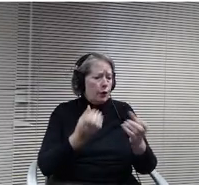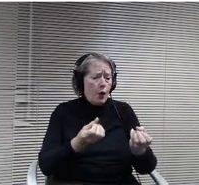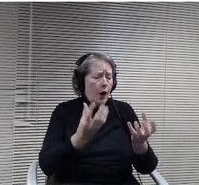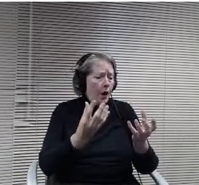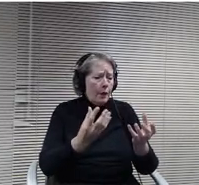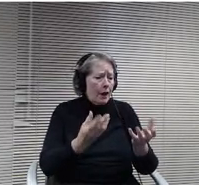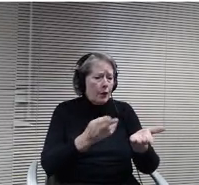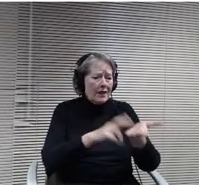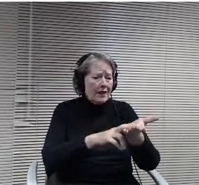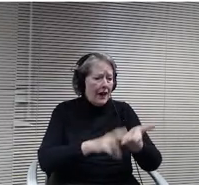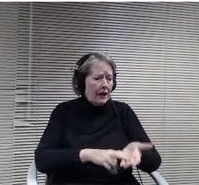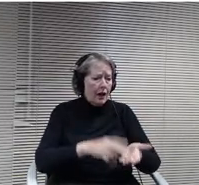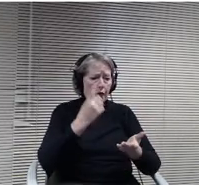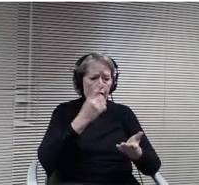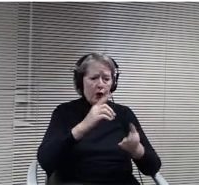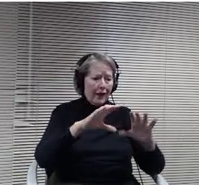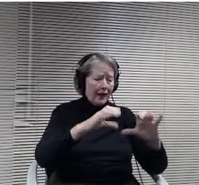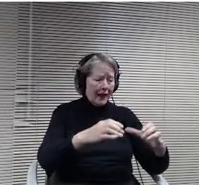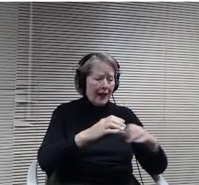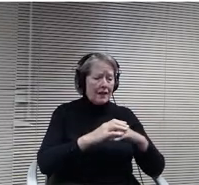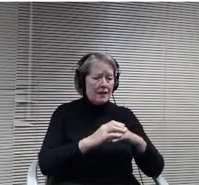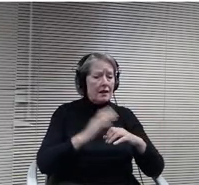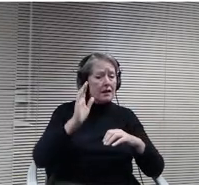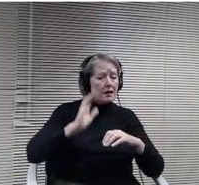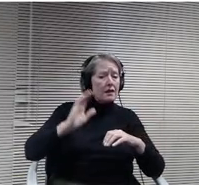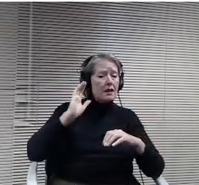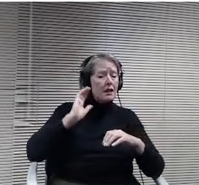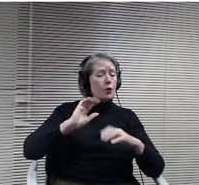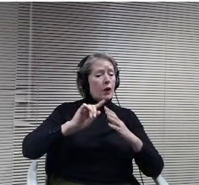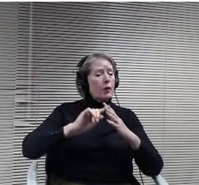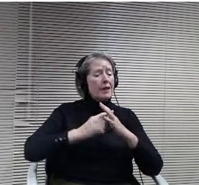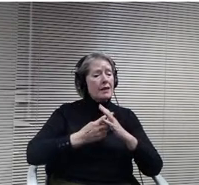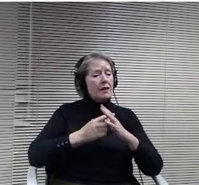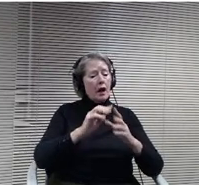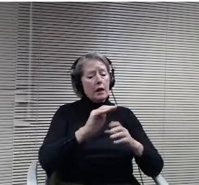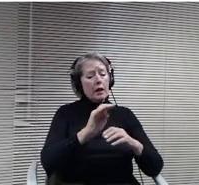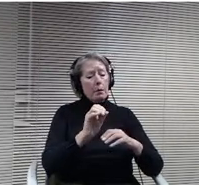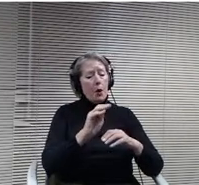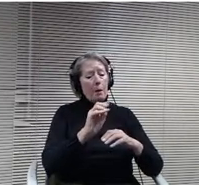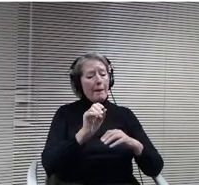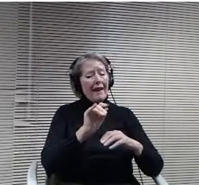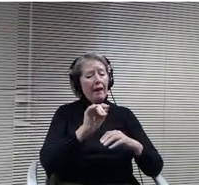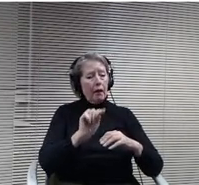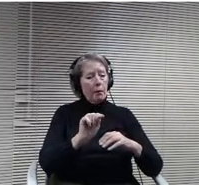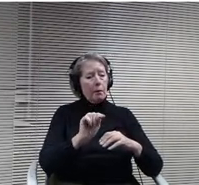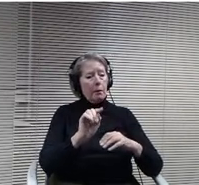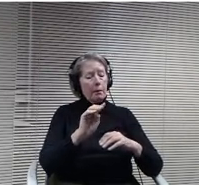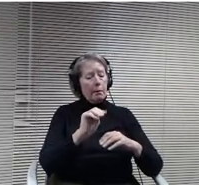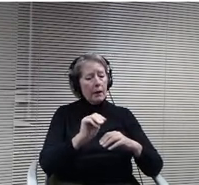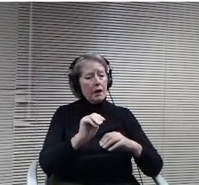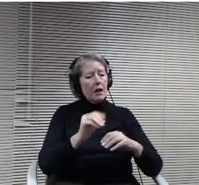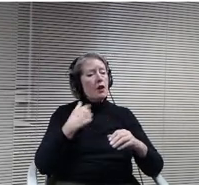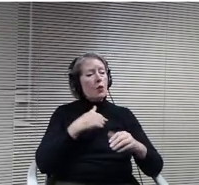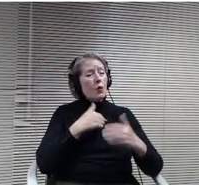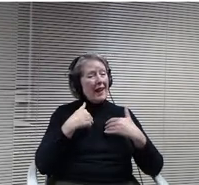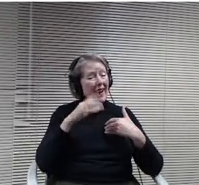80 students and that is stronger than any program that we've started for its first year. To have that number of students in